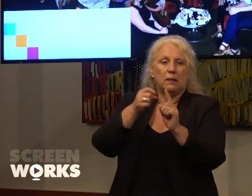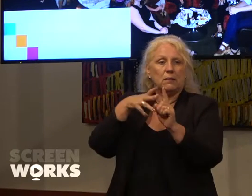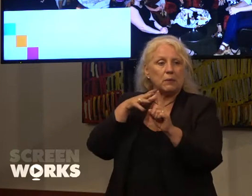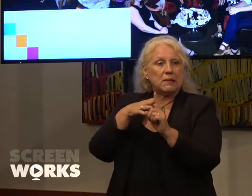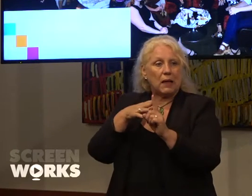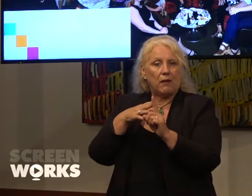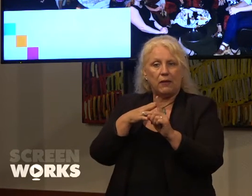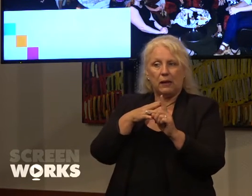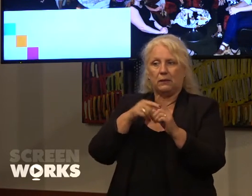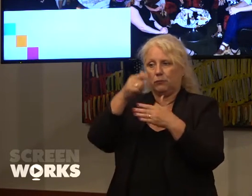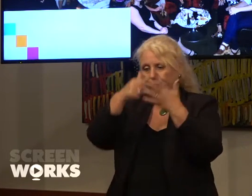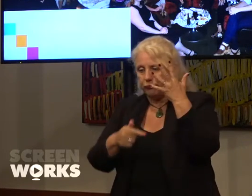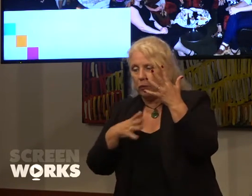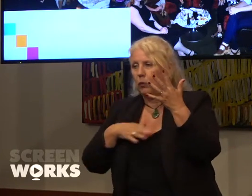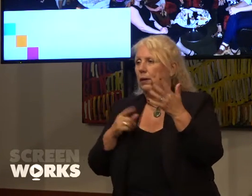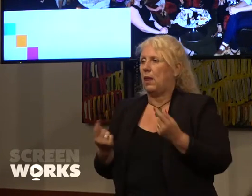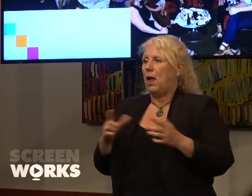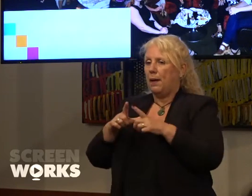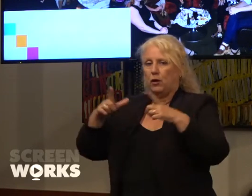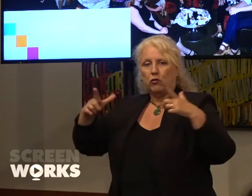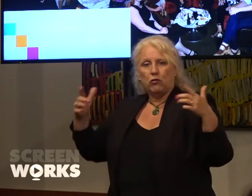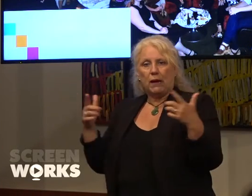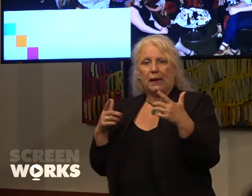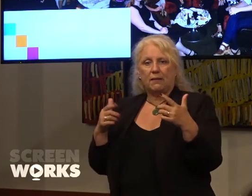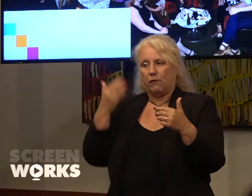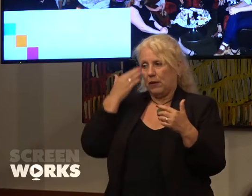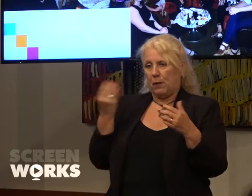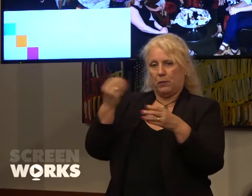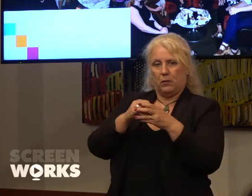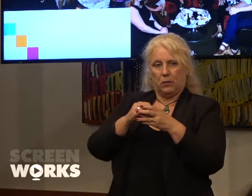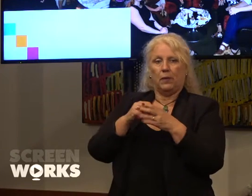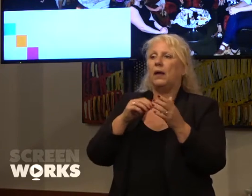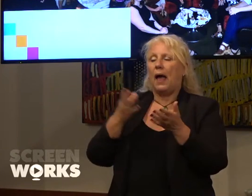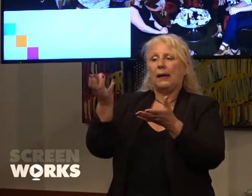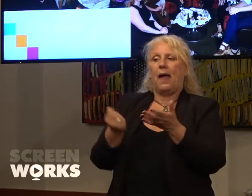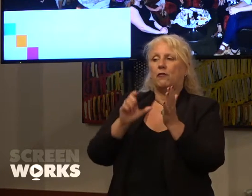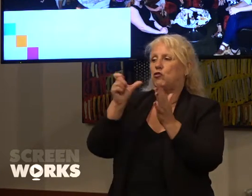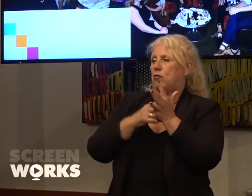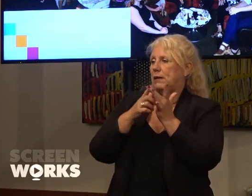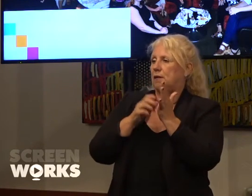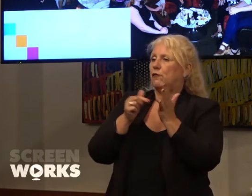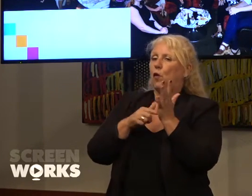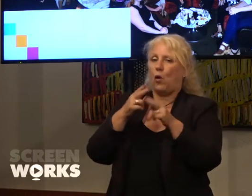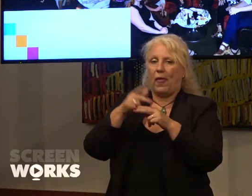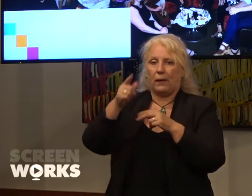us to increase female participation and as a result, credits. And we're measuring all of our applications and our